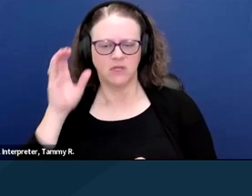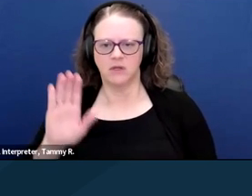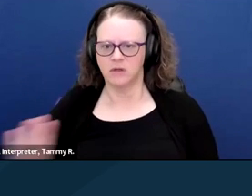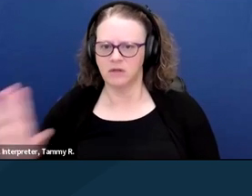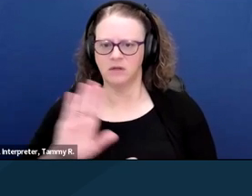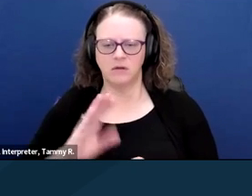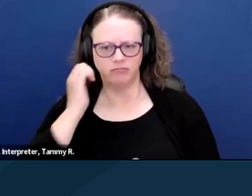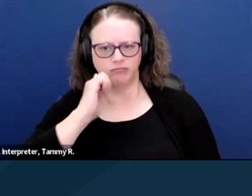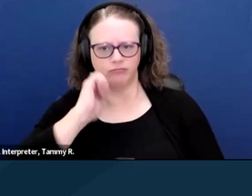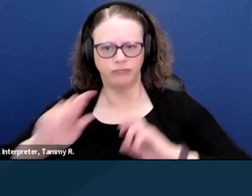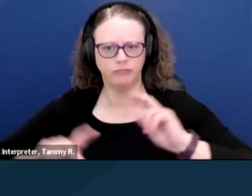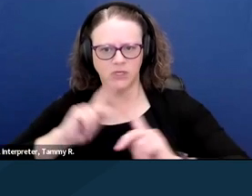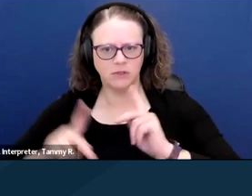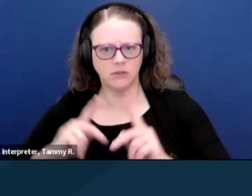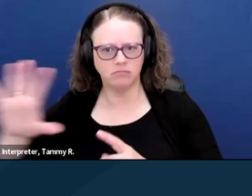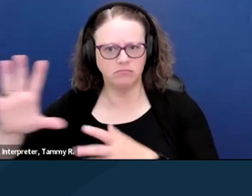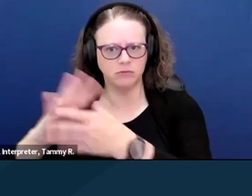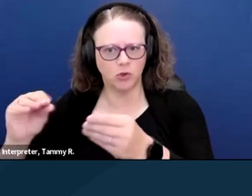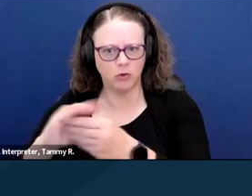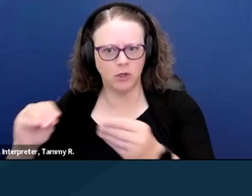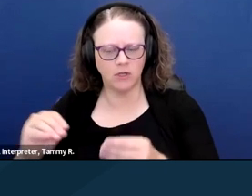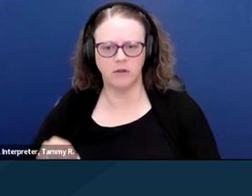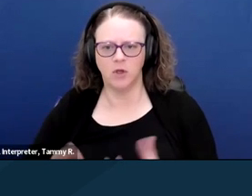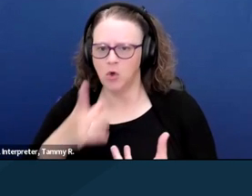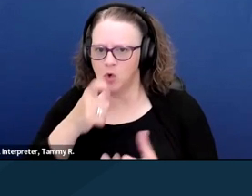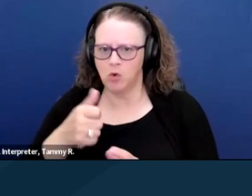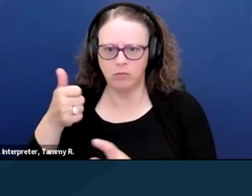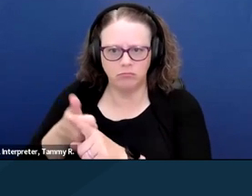when they hear the story of the people who are impacted by the marriage penalty,